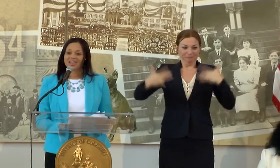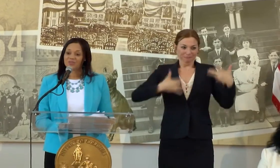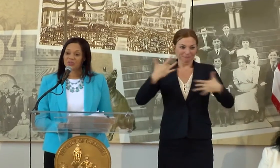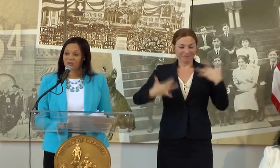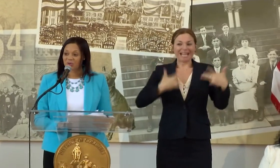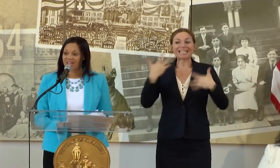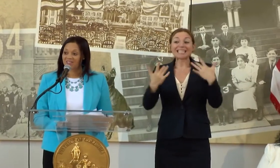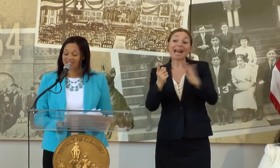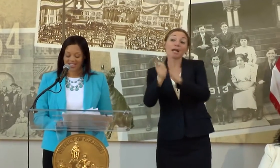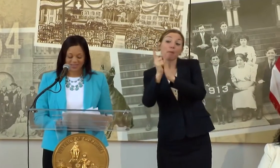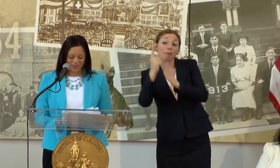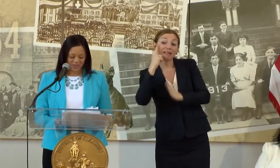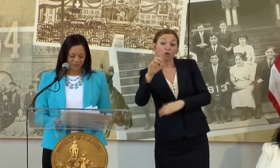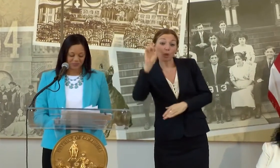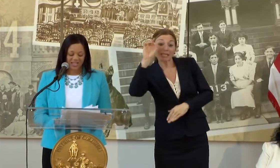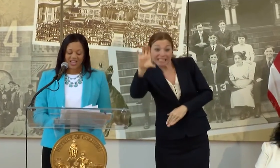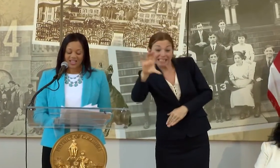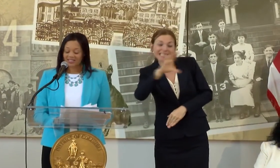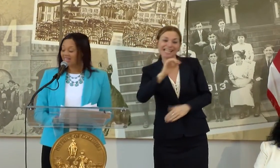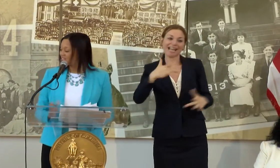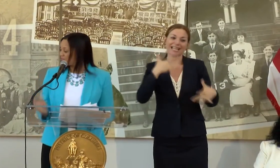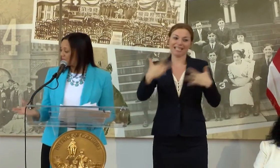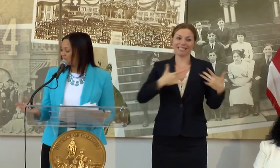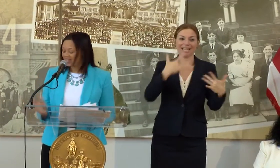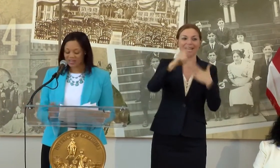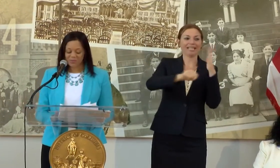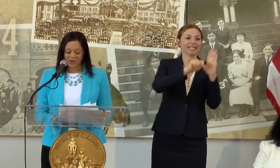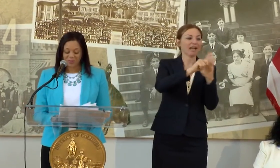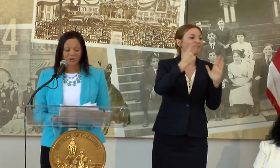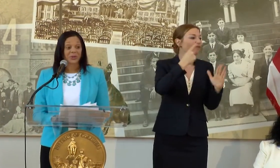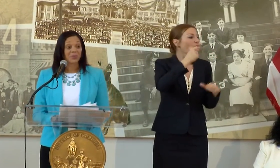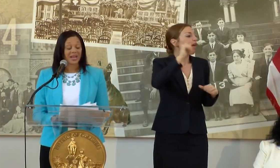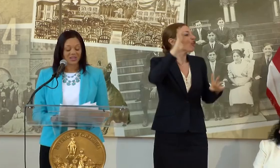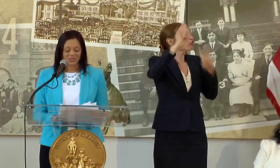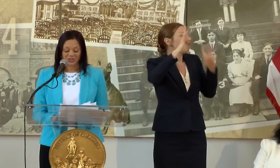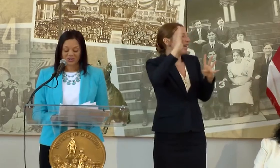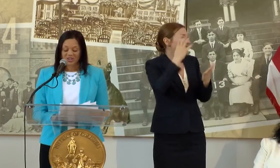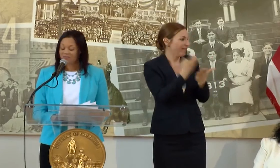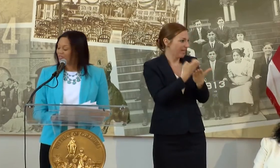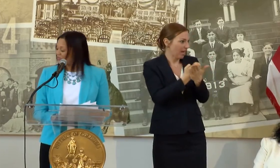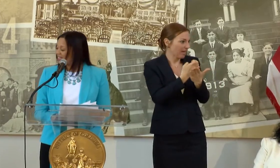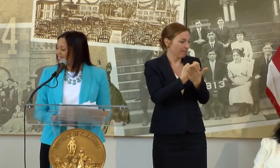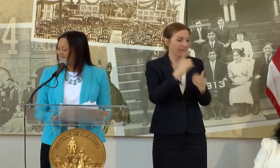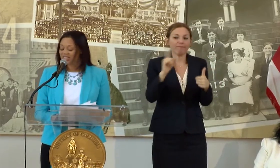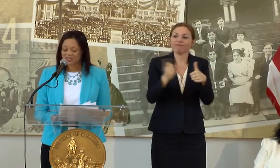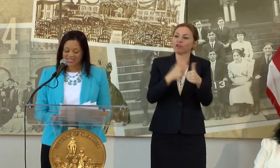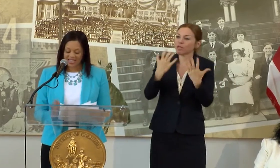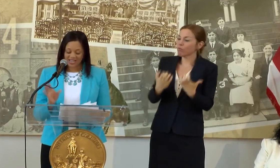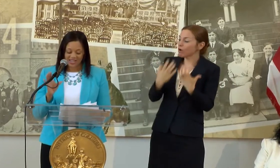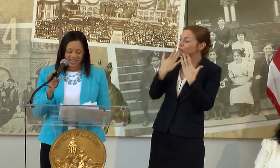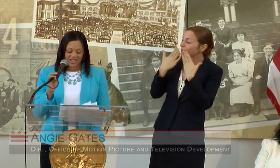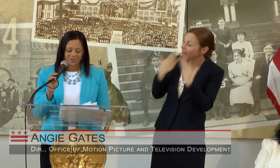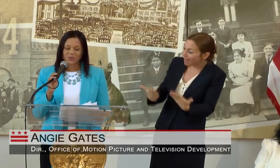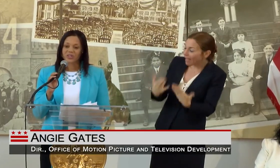AND FOR THE CREATIVE ECONOMY. I WOULD LIKE TO FIRST THANK MAYOR MURIEL BOWSER FOR JOINING US HERE TODAY AND FOR HER